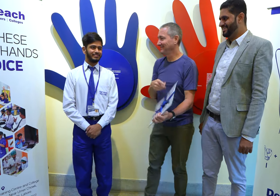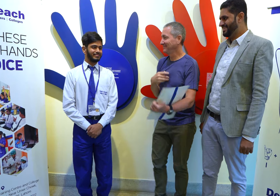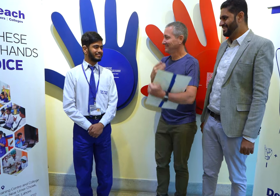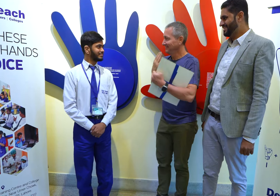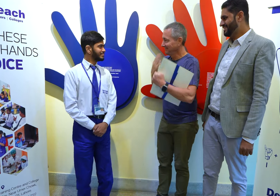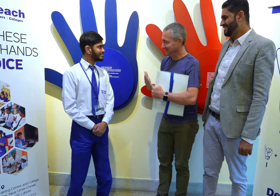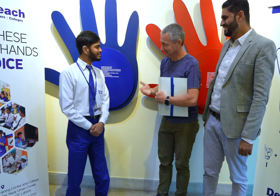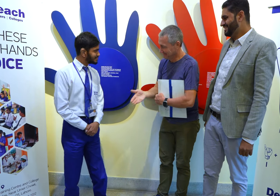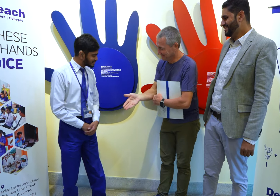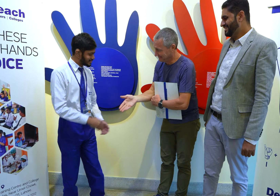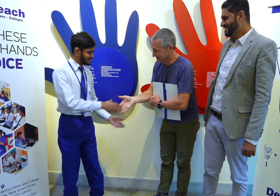Thank you!